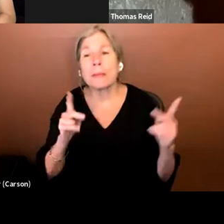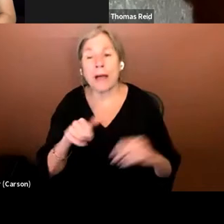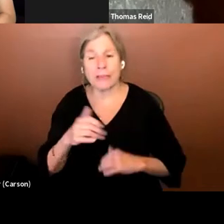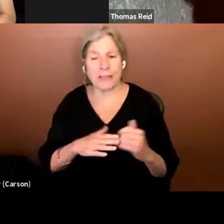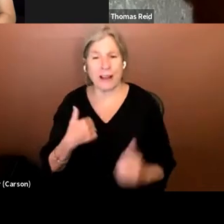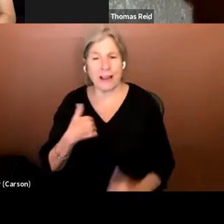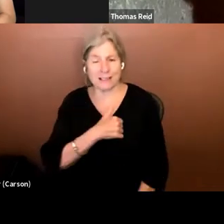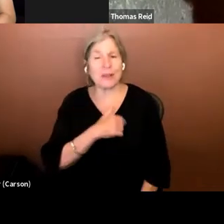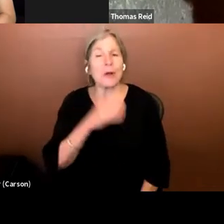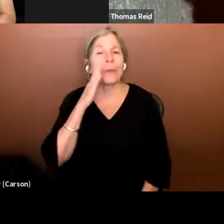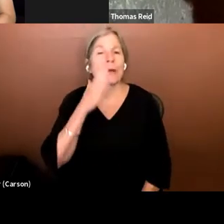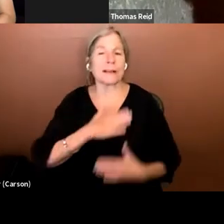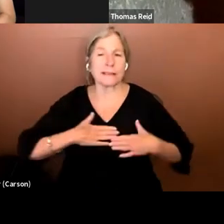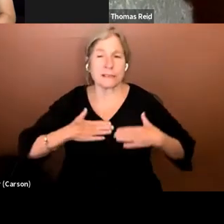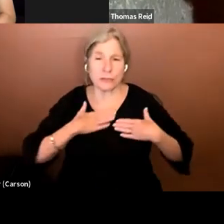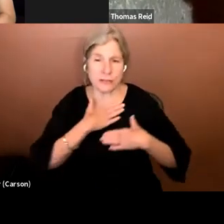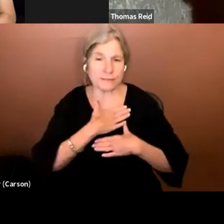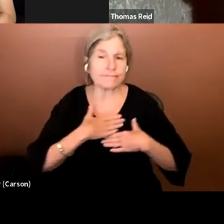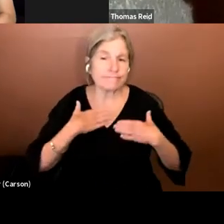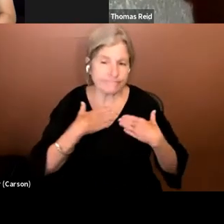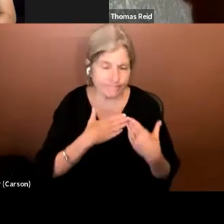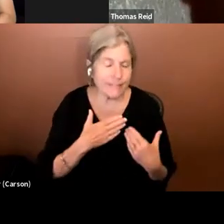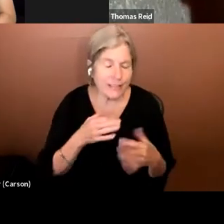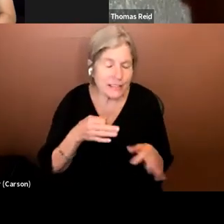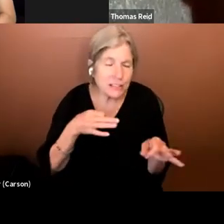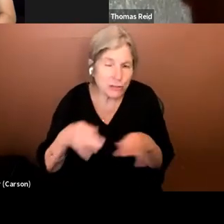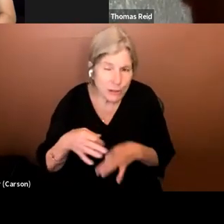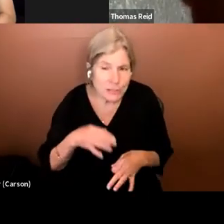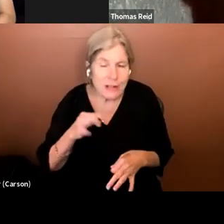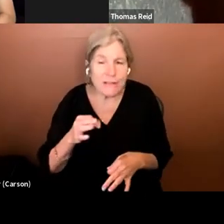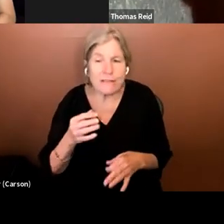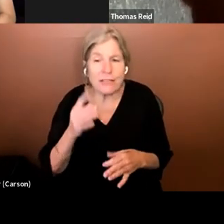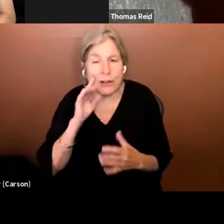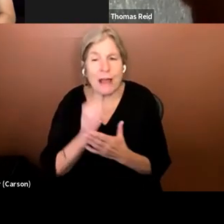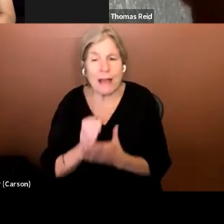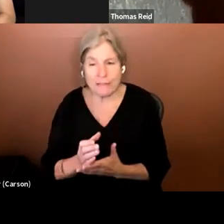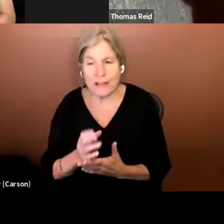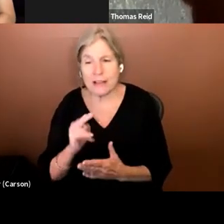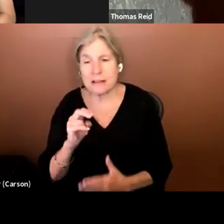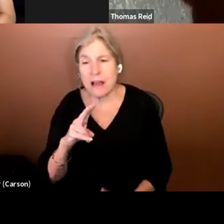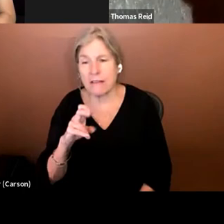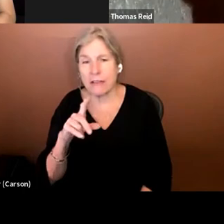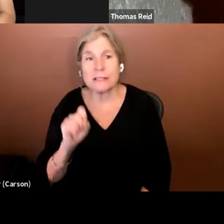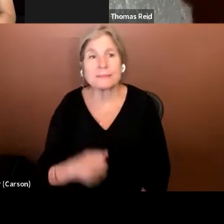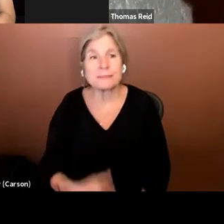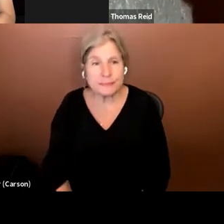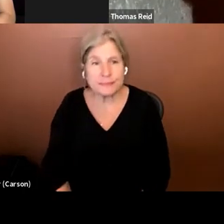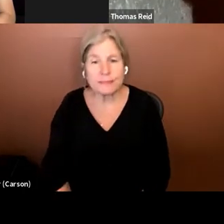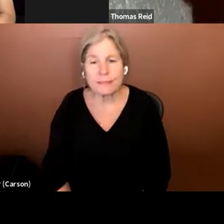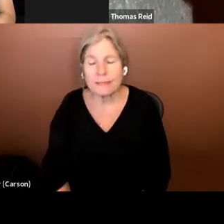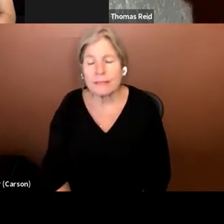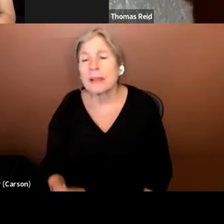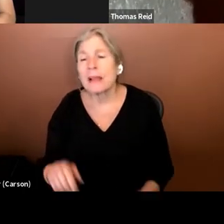are going to enjoy these descriptions of these graphic novels. As for best